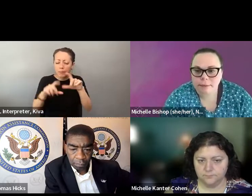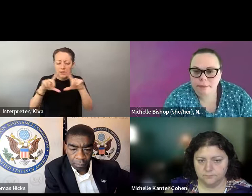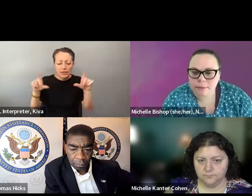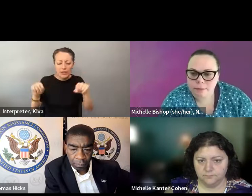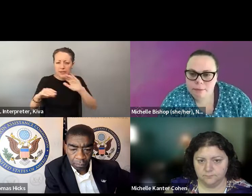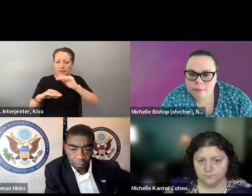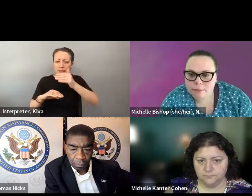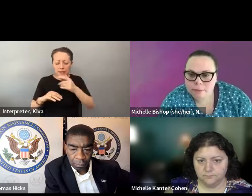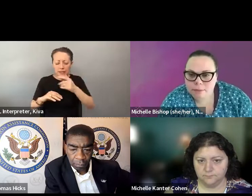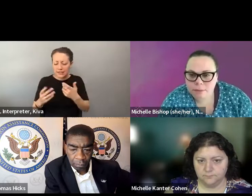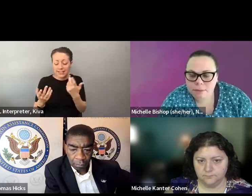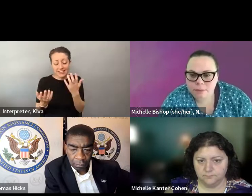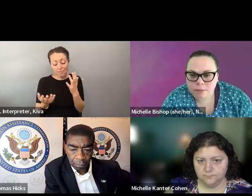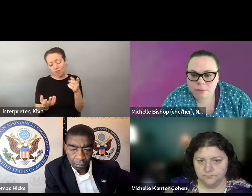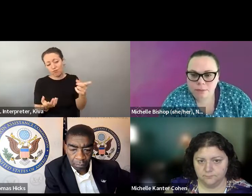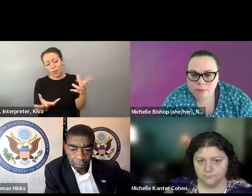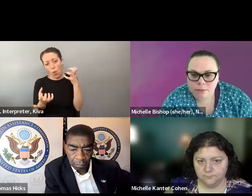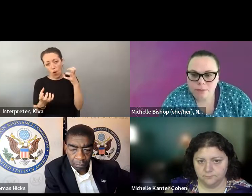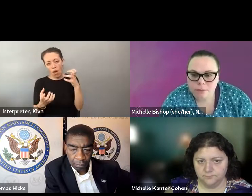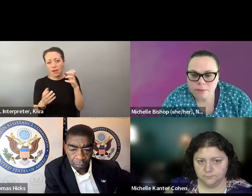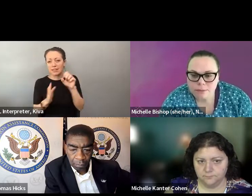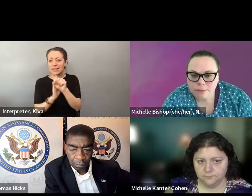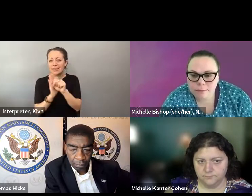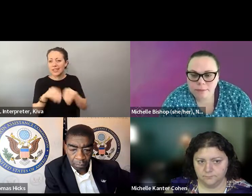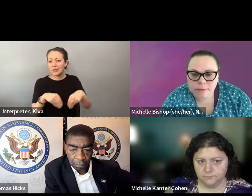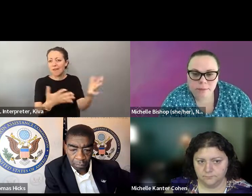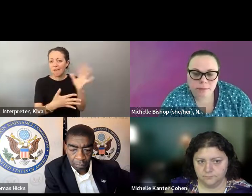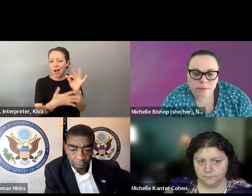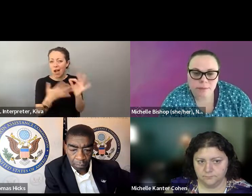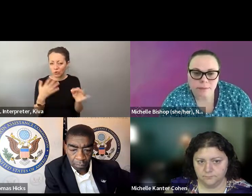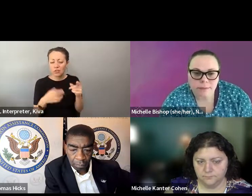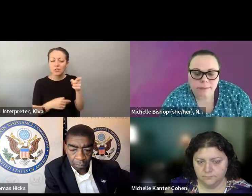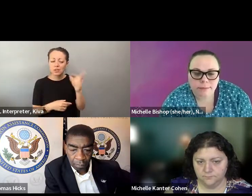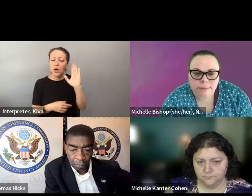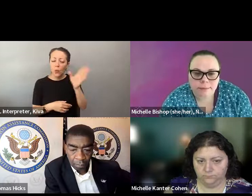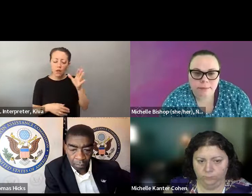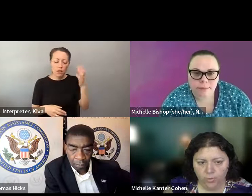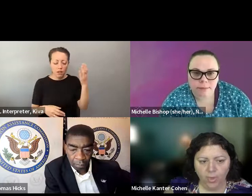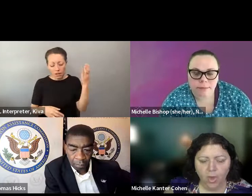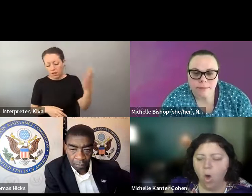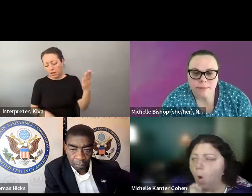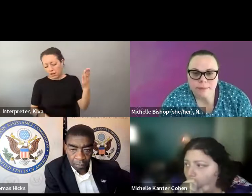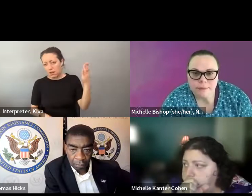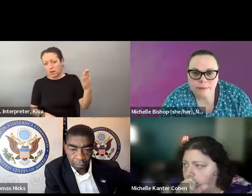and they aren't sure what they want to do, and that's part of the what the study will be. They wanted the state to like, you know. They want it. The state to present options for them. present options for them. But that's going to be back.